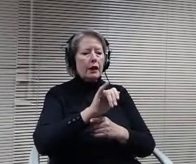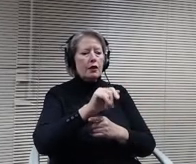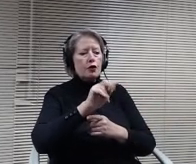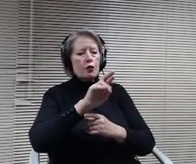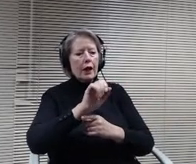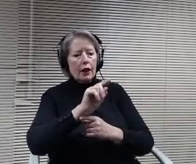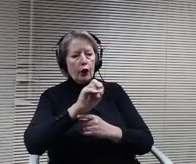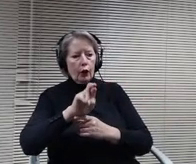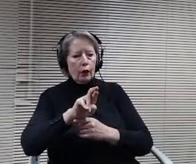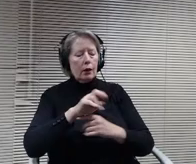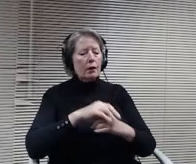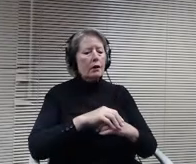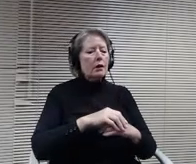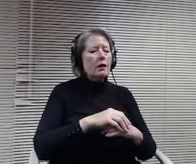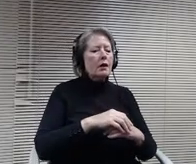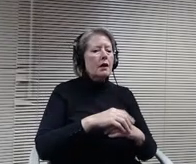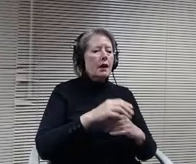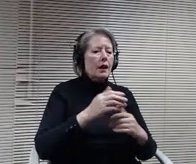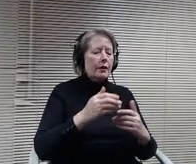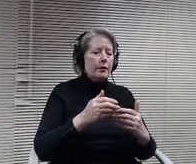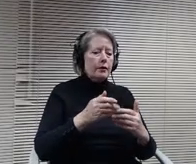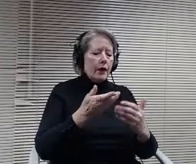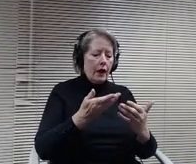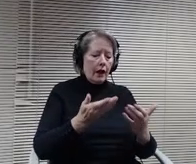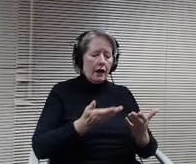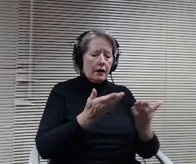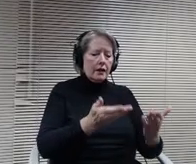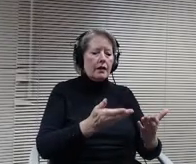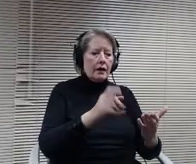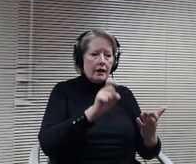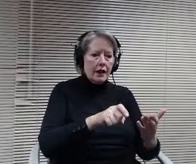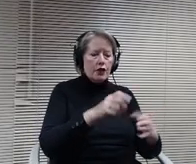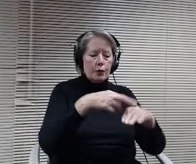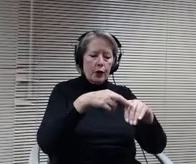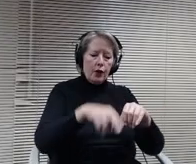resources to manage the emotional impact and trauma associated with the incident.